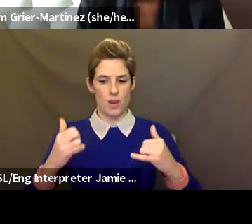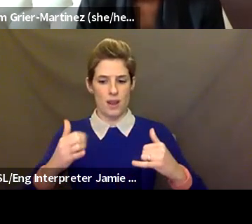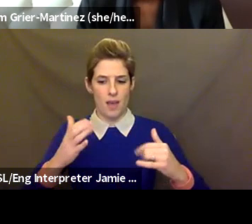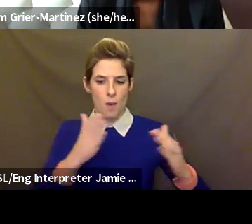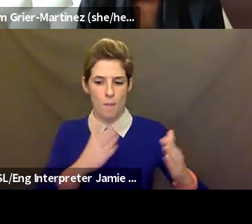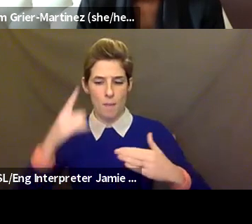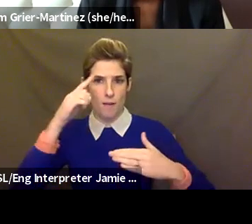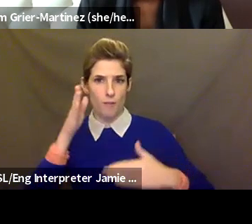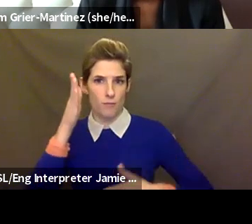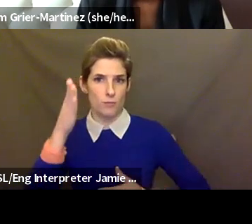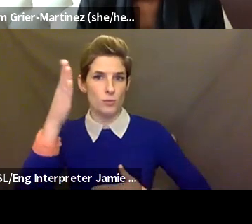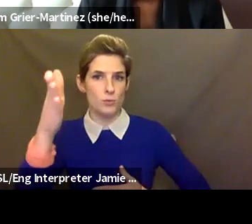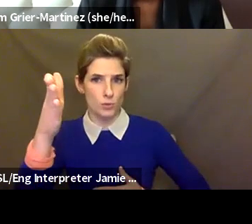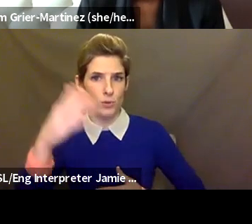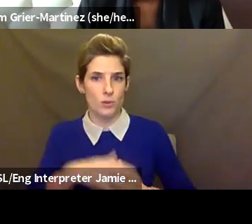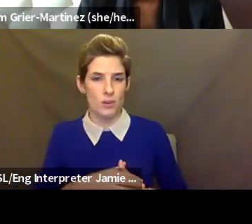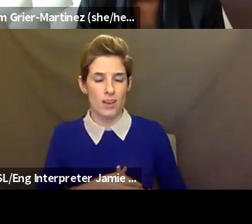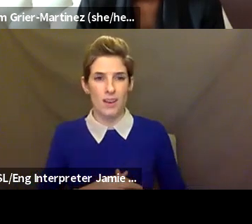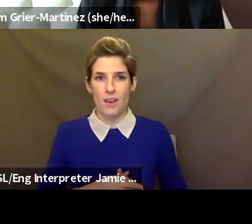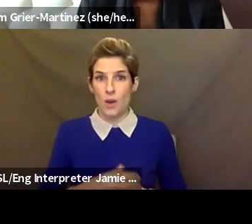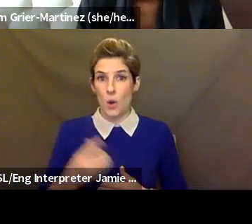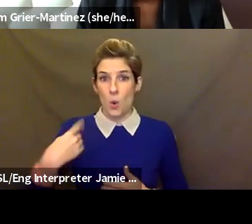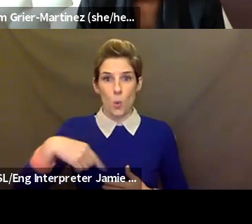thing that I would say is that we were completely unprepared